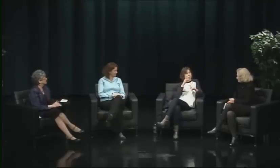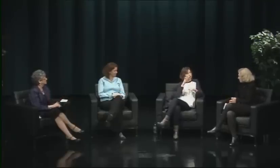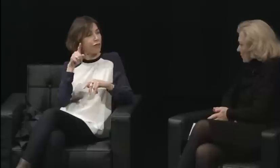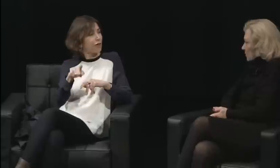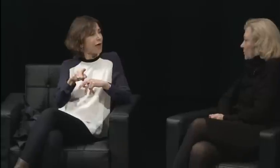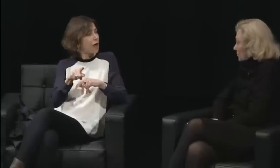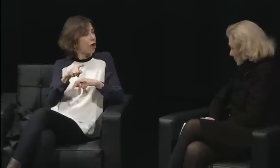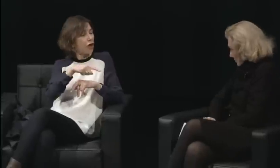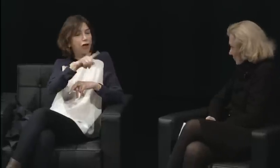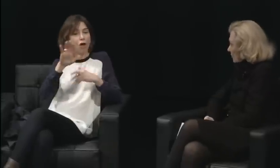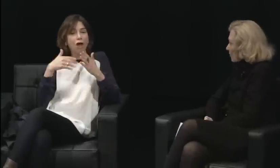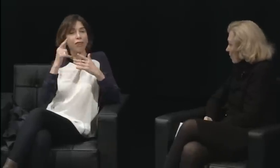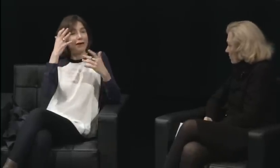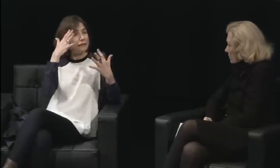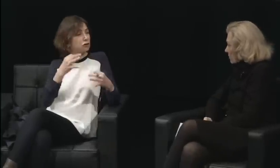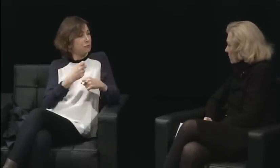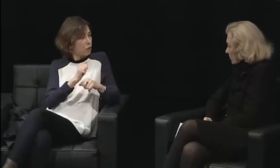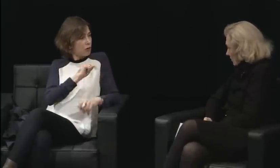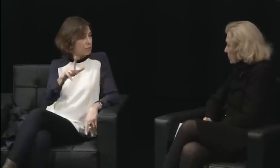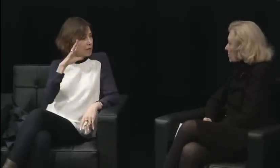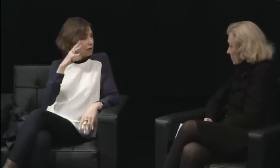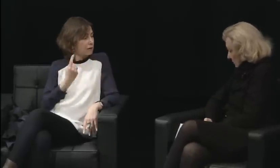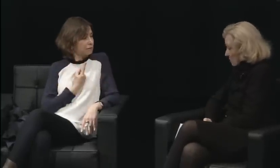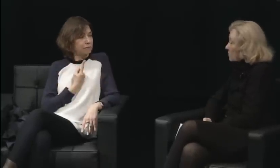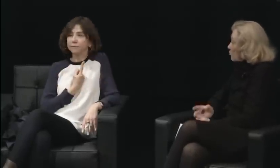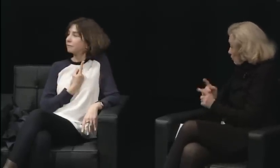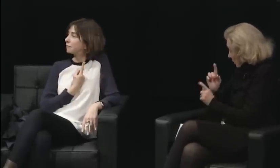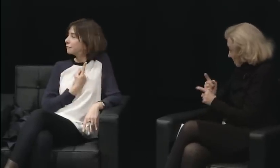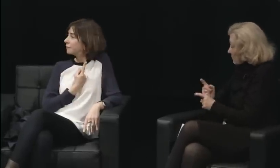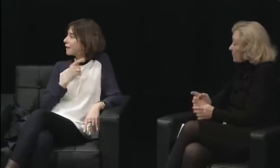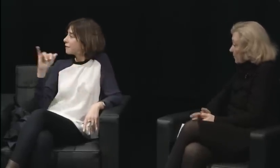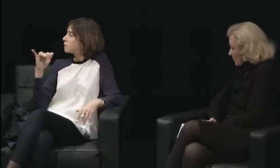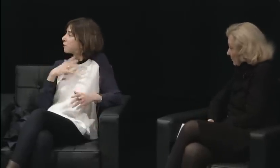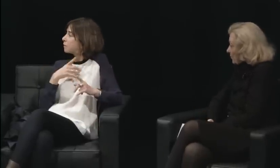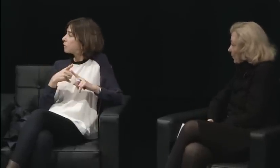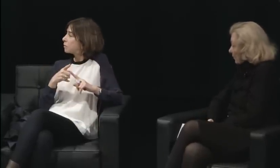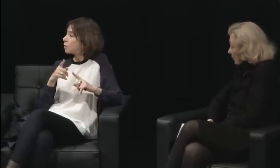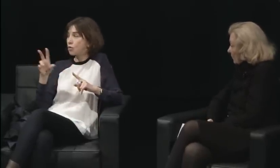the only woman in this room. And I'm very comfortable with men. I've grown up with men my whole life.